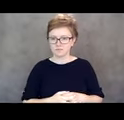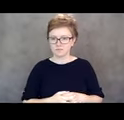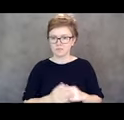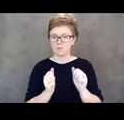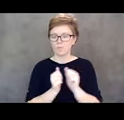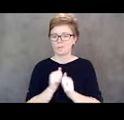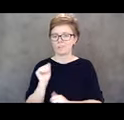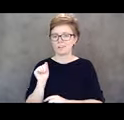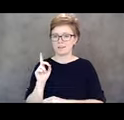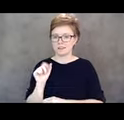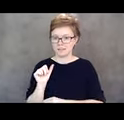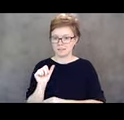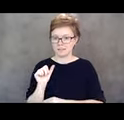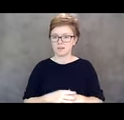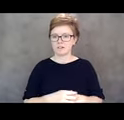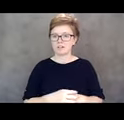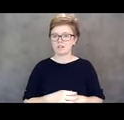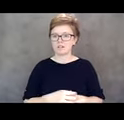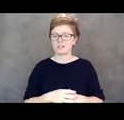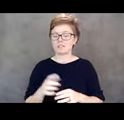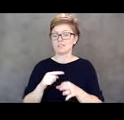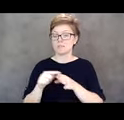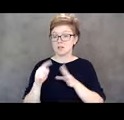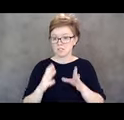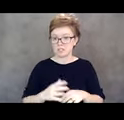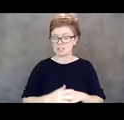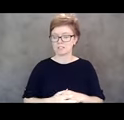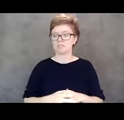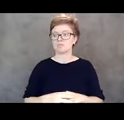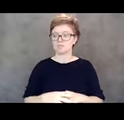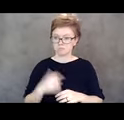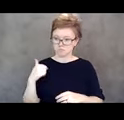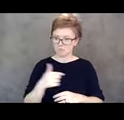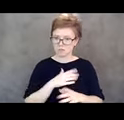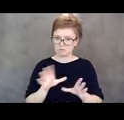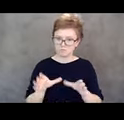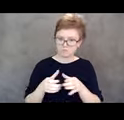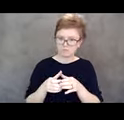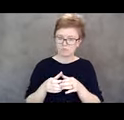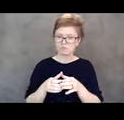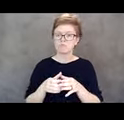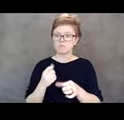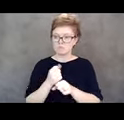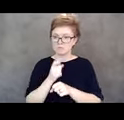my special, my doctor's order, we were able to advocate to make sure my mom was able to be with me the whole time.